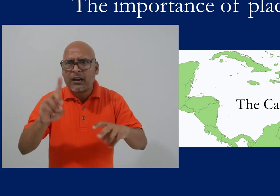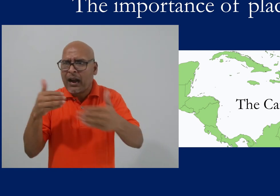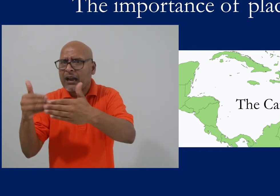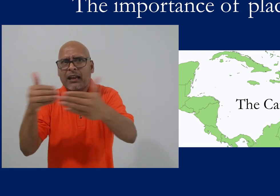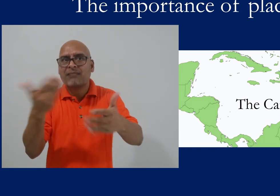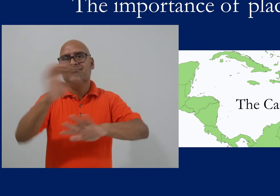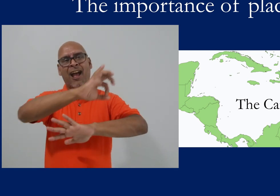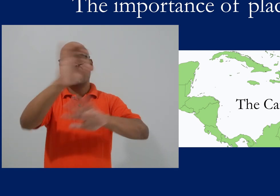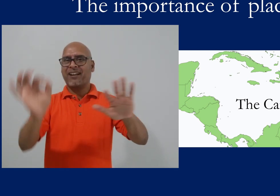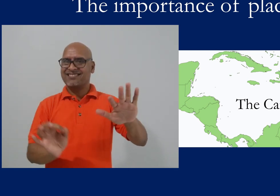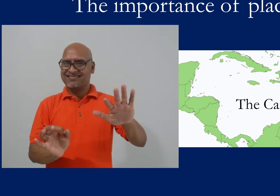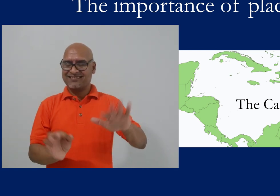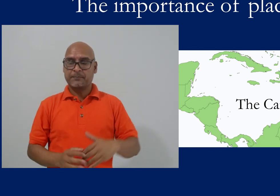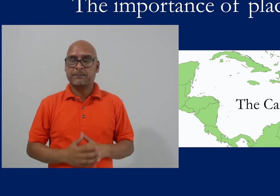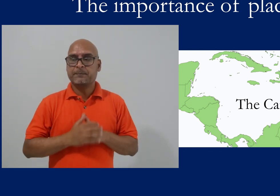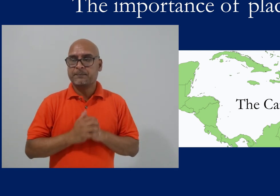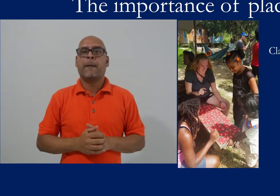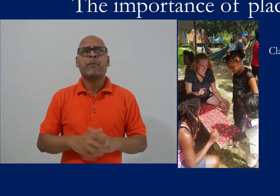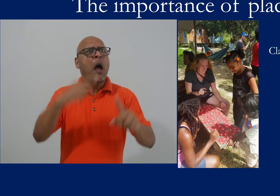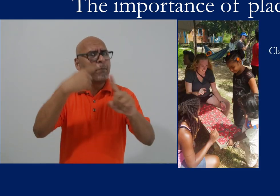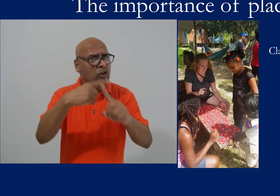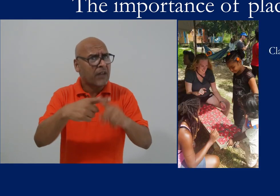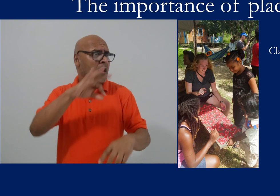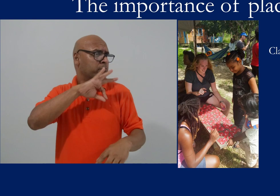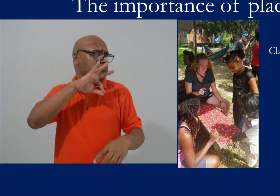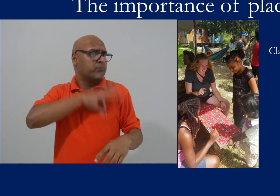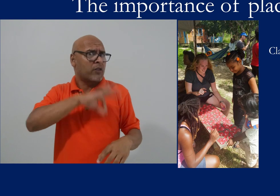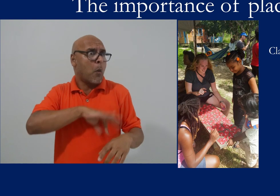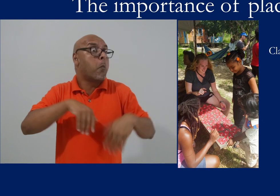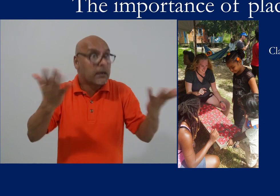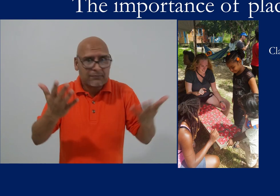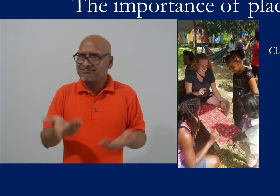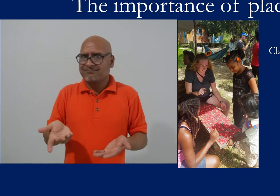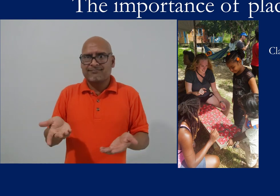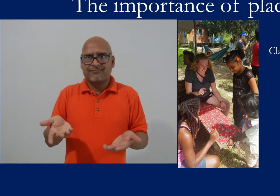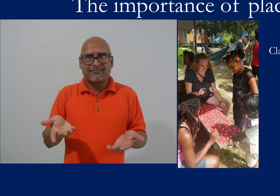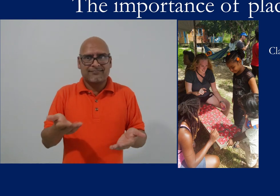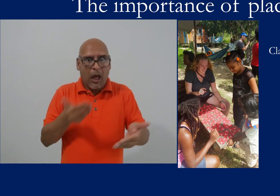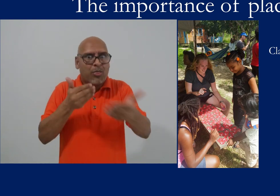do our research around us in communities around the Caribbean. This has a number of benefits.